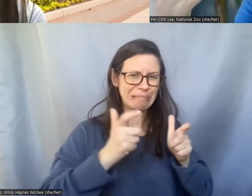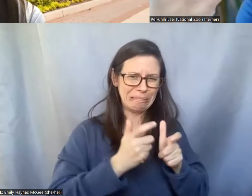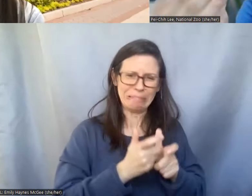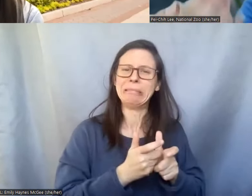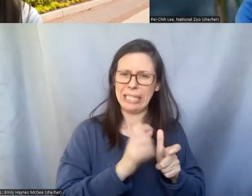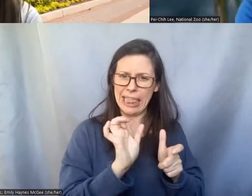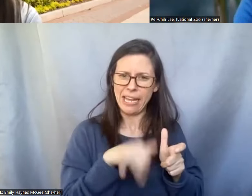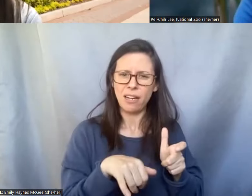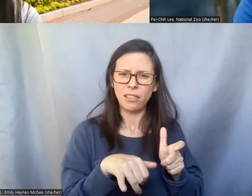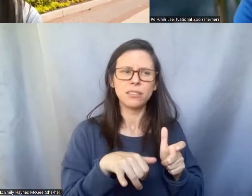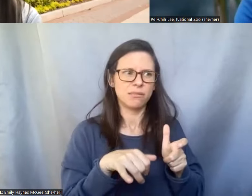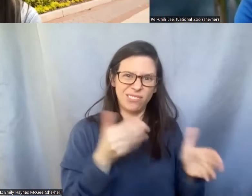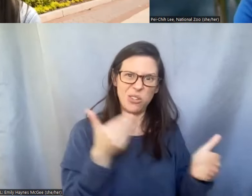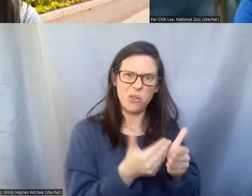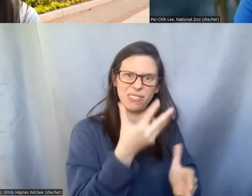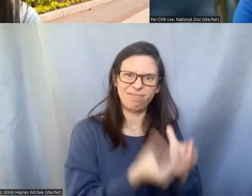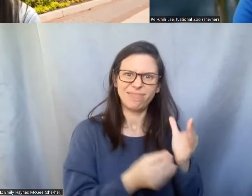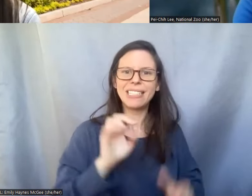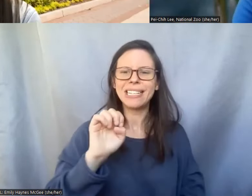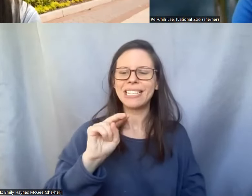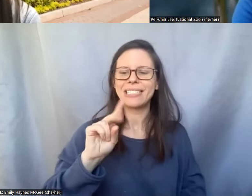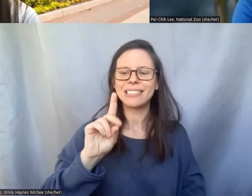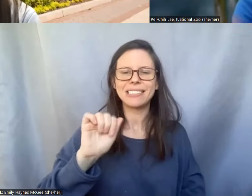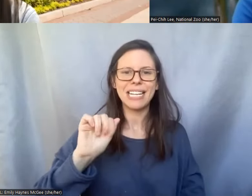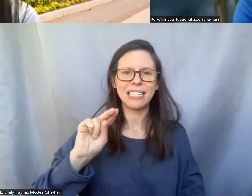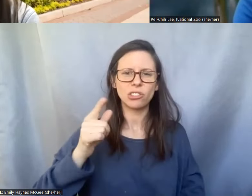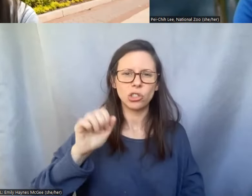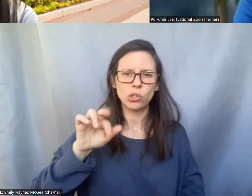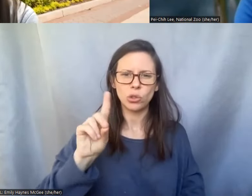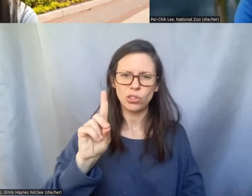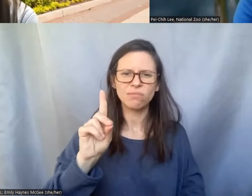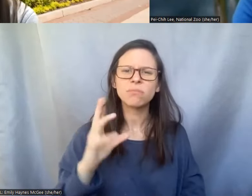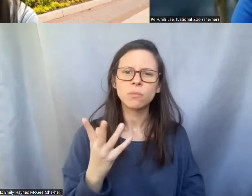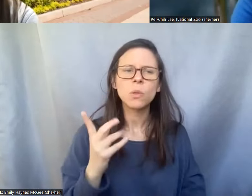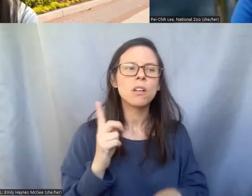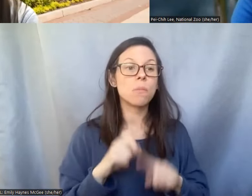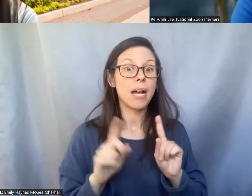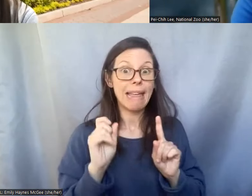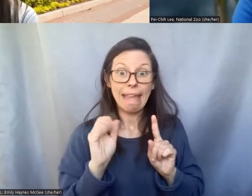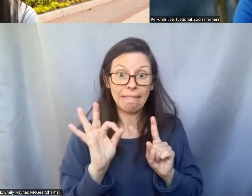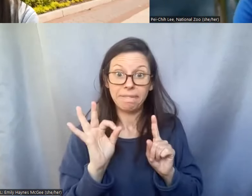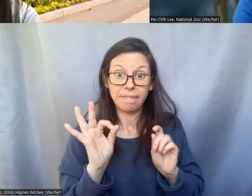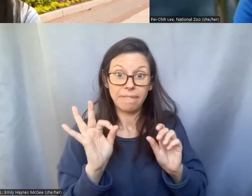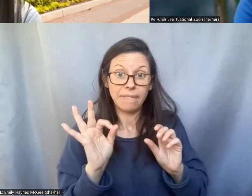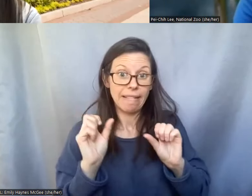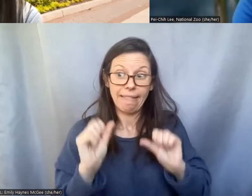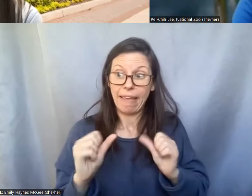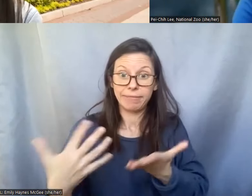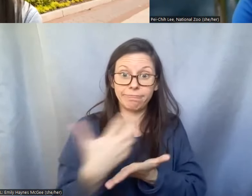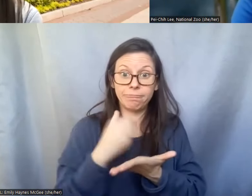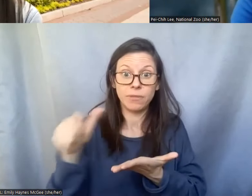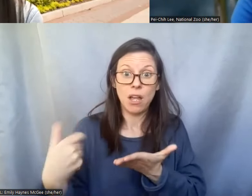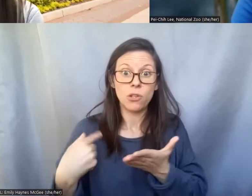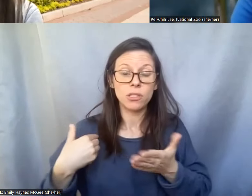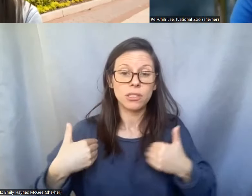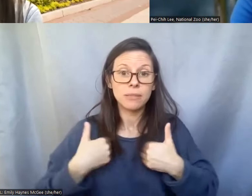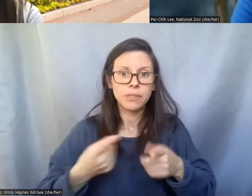and dangerous species, but really it just if we can collect other species we don't just say no to them.